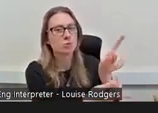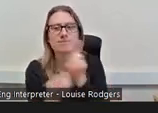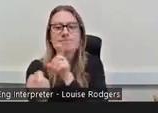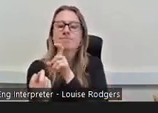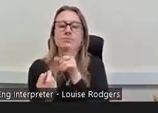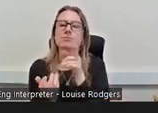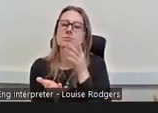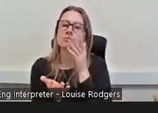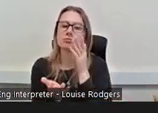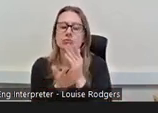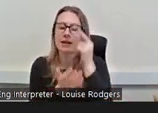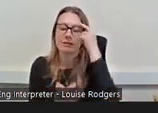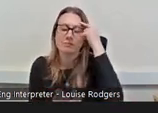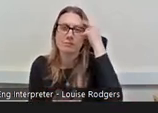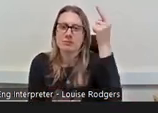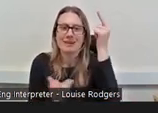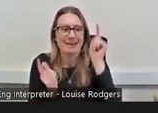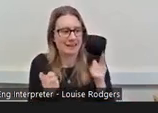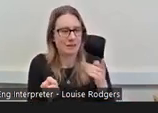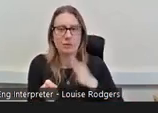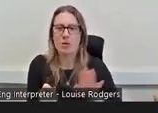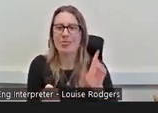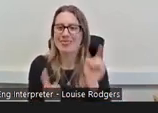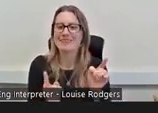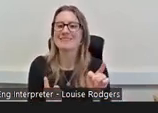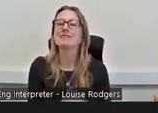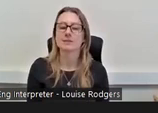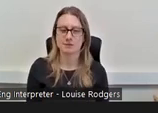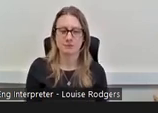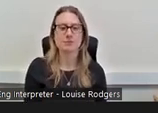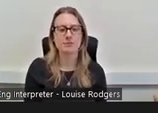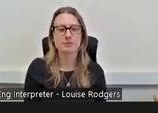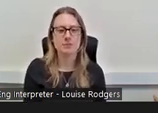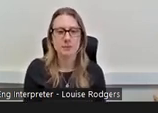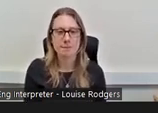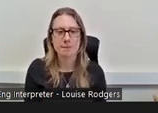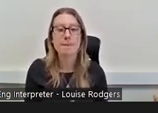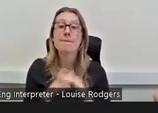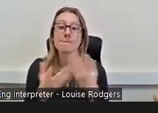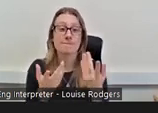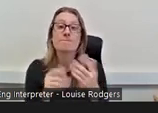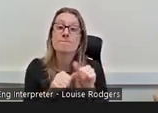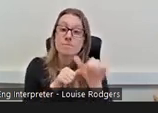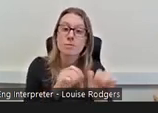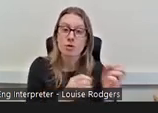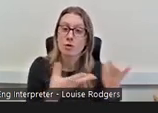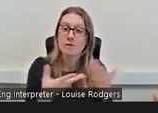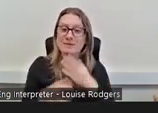bulb moment’ of this is what I wanted to do, so they then offered me an apprenticeship, it was